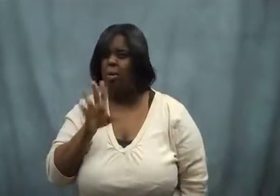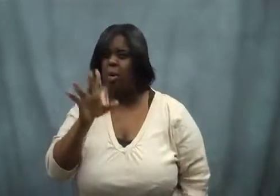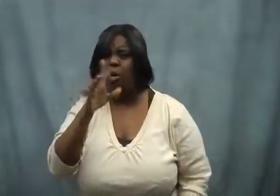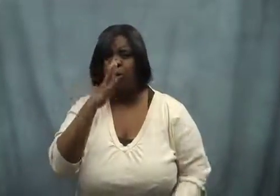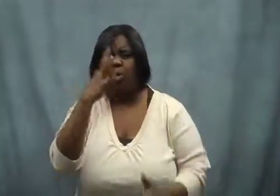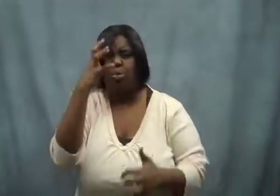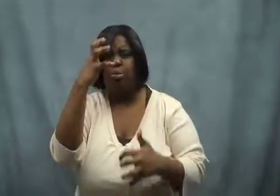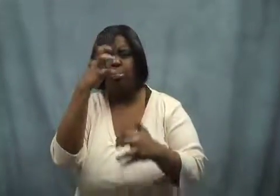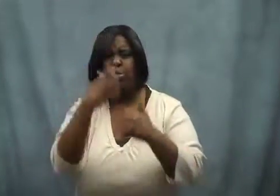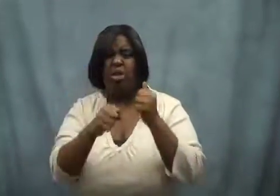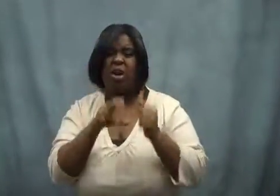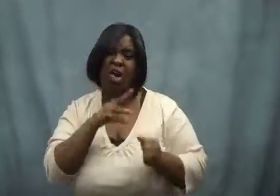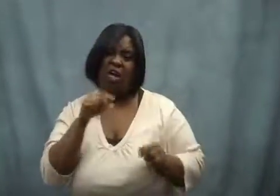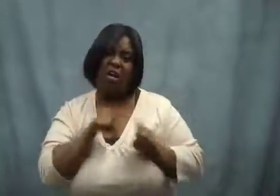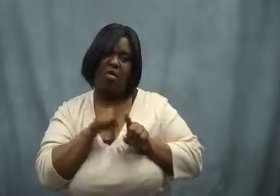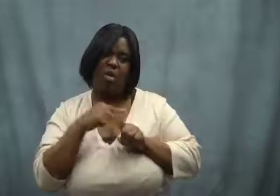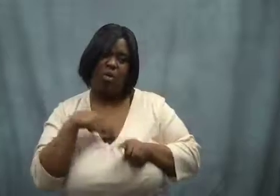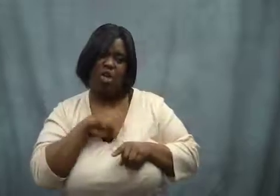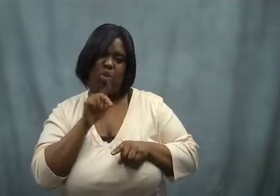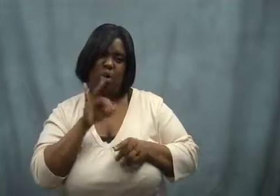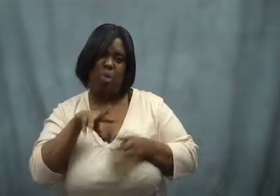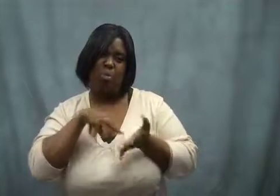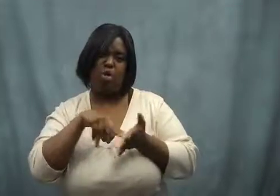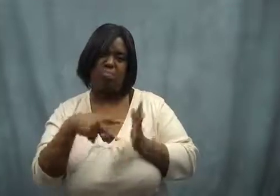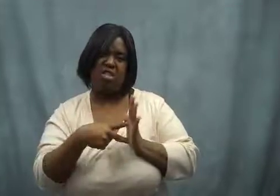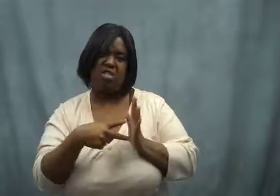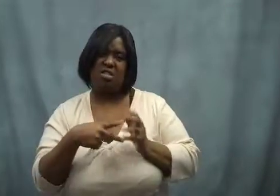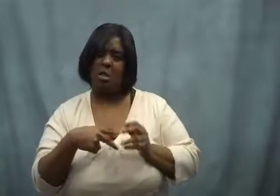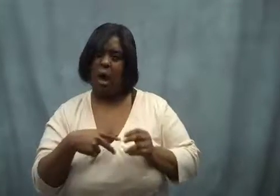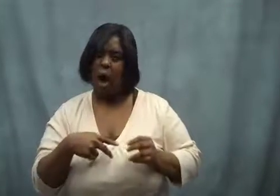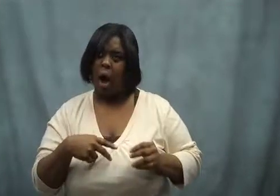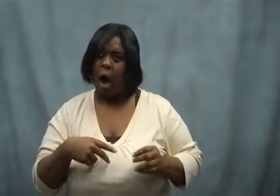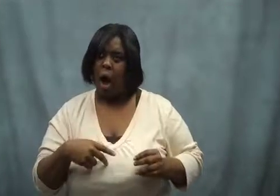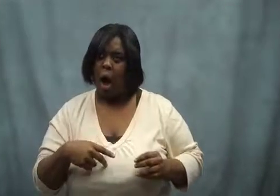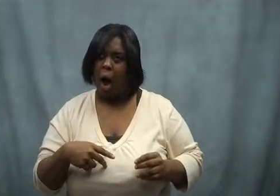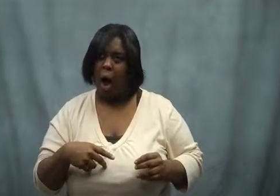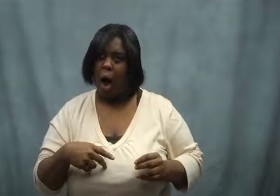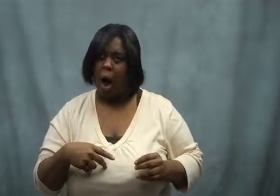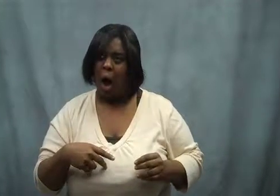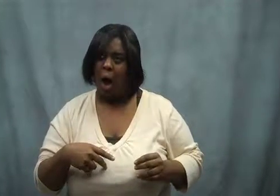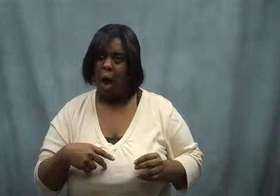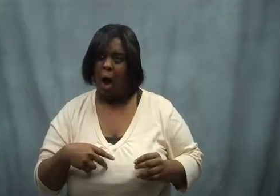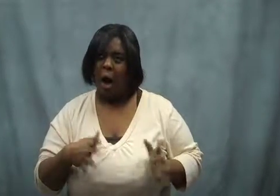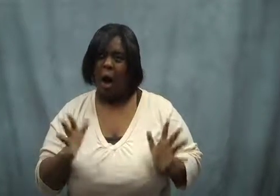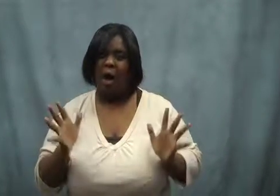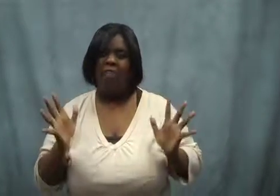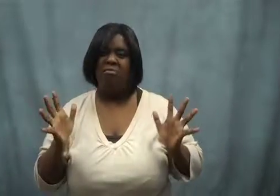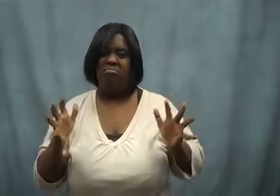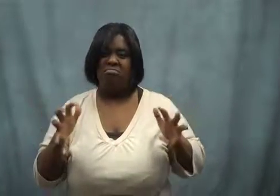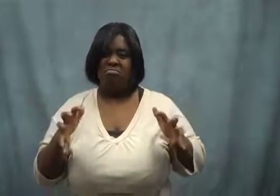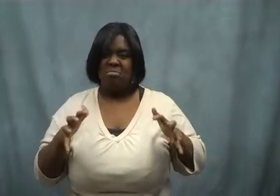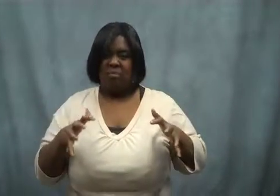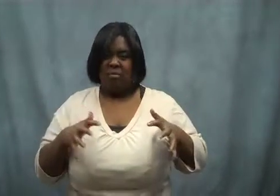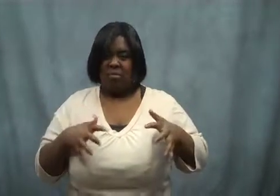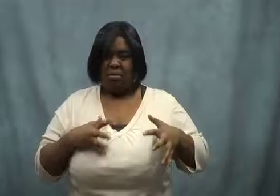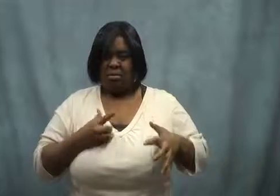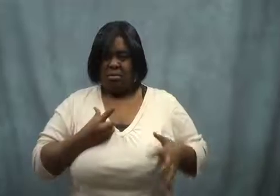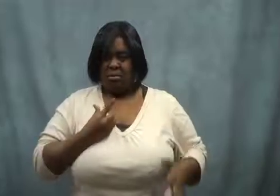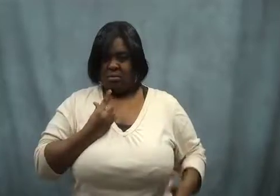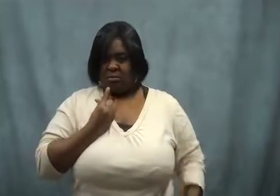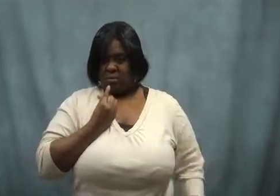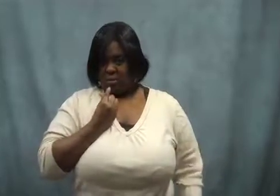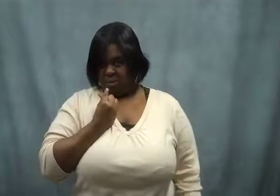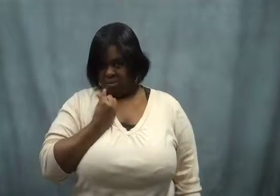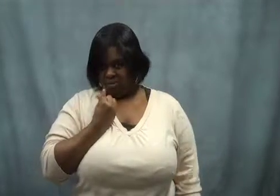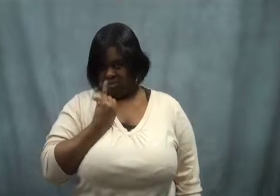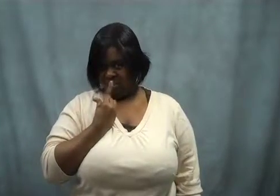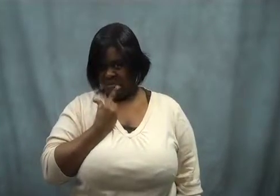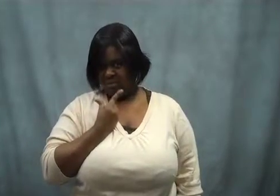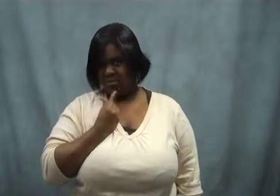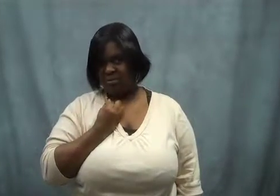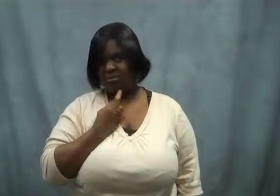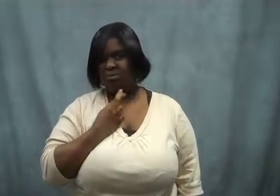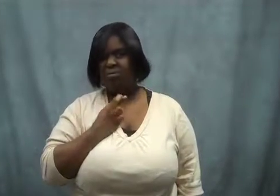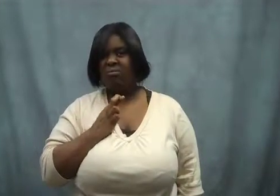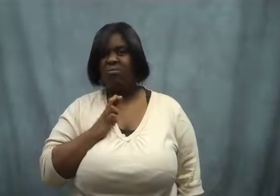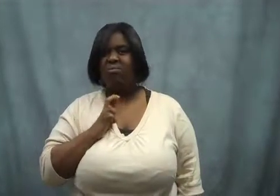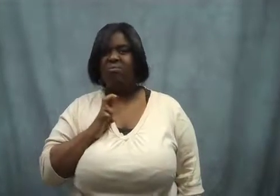Oh... that was so mean! He said they did it on purpose.